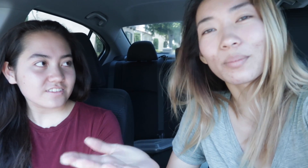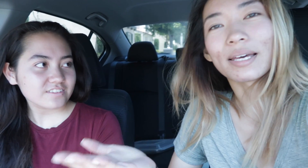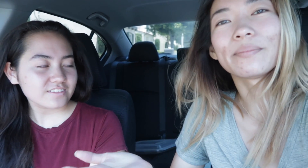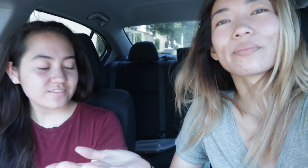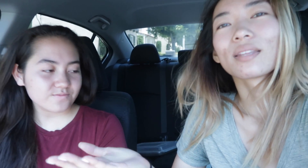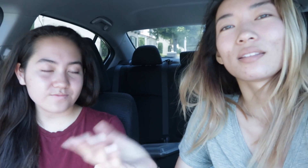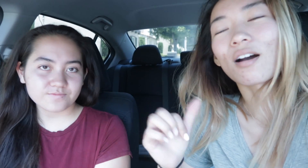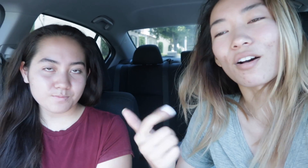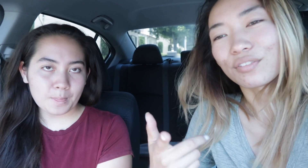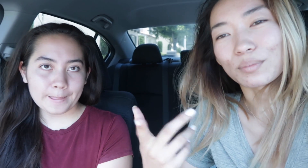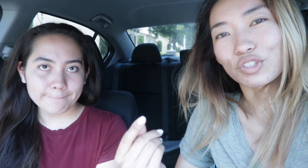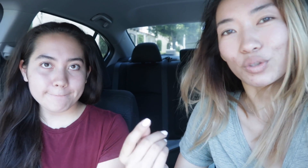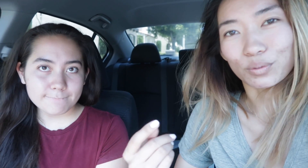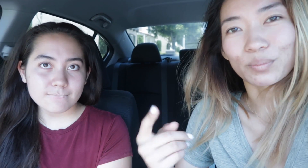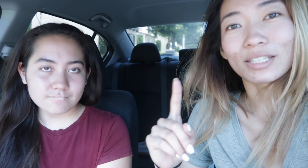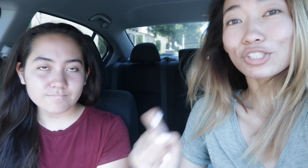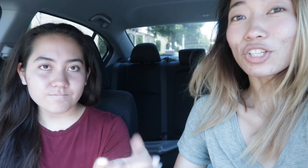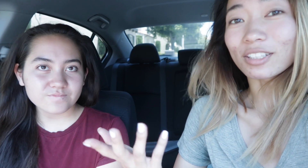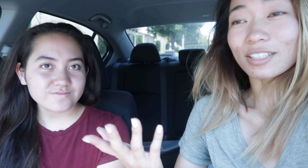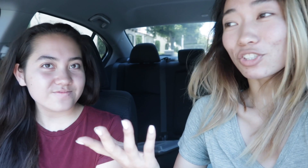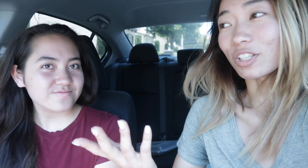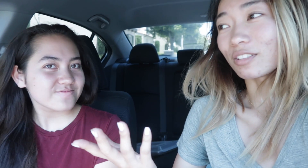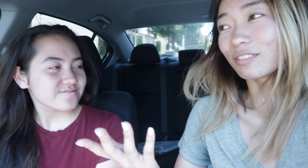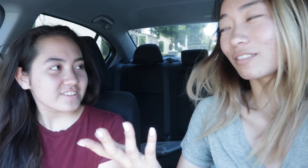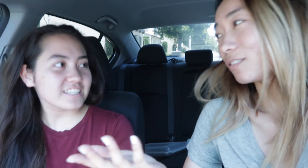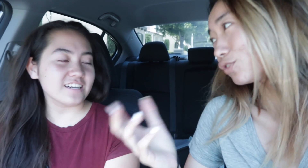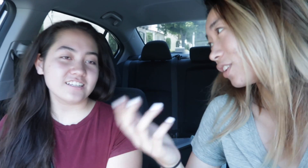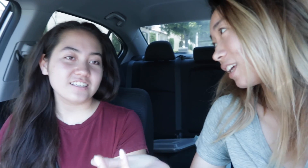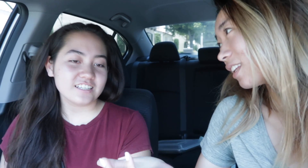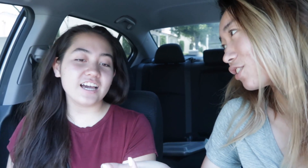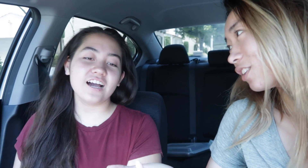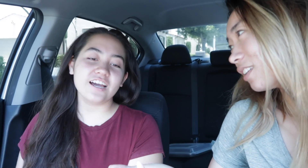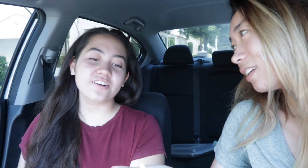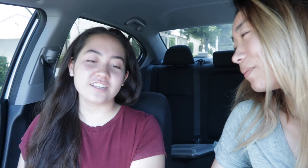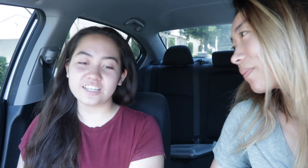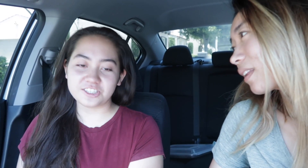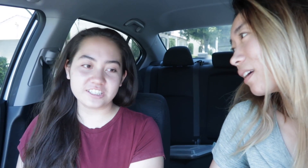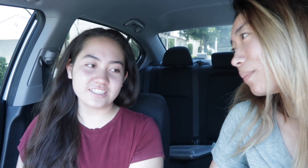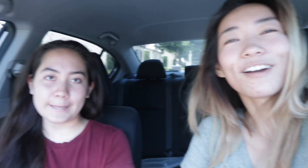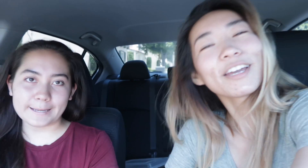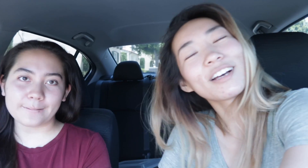but not all of them do but they should they should. Don't you think they should? yeah, I agree they should